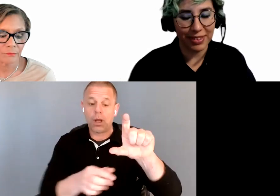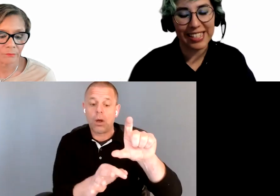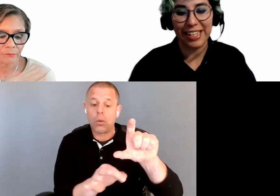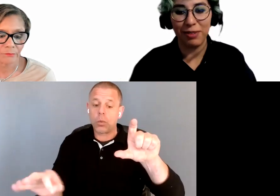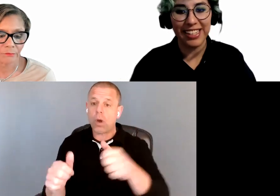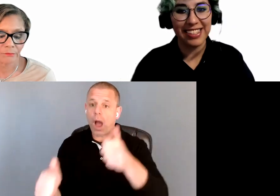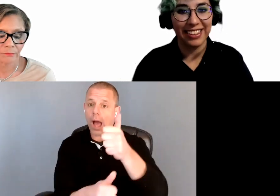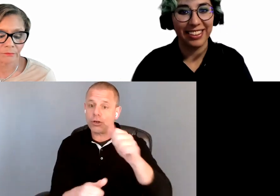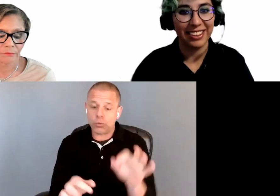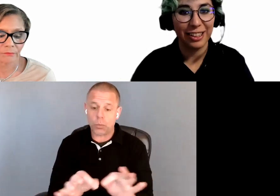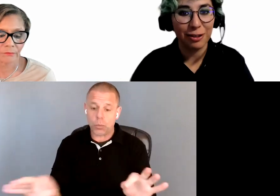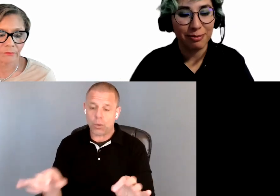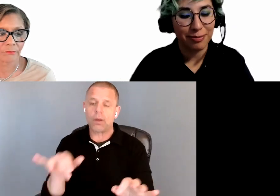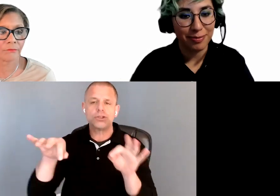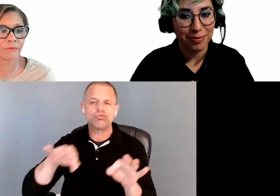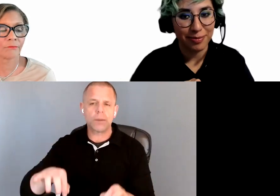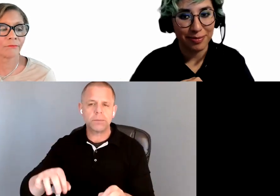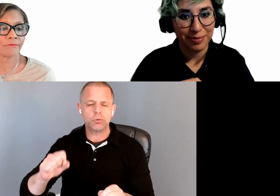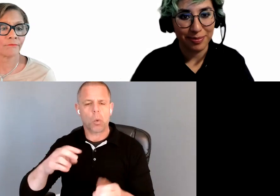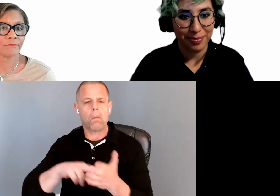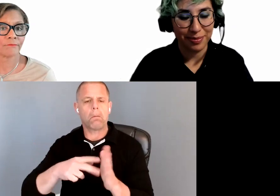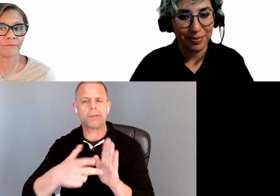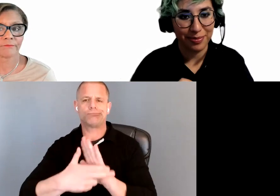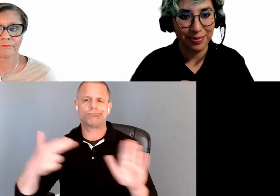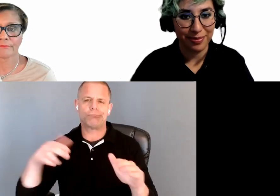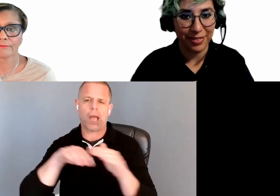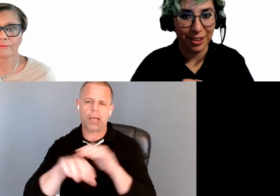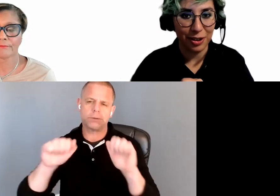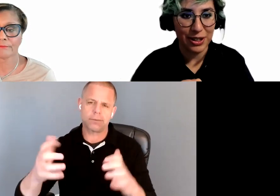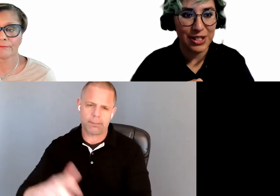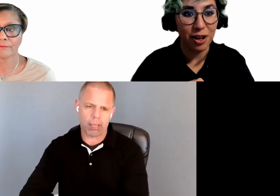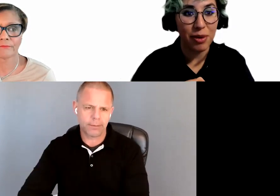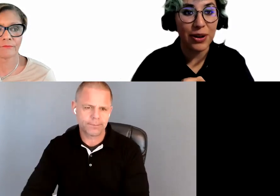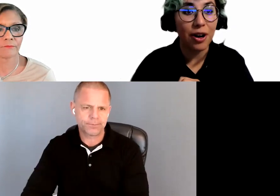Next slide, please. We are going to talk about our choices for typography.